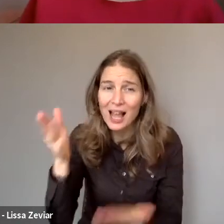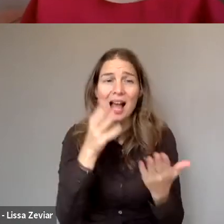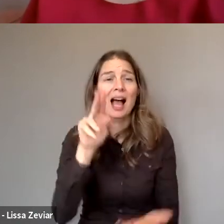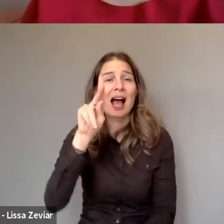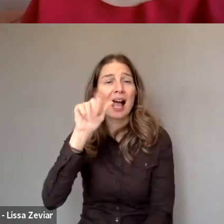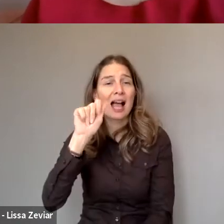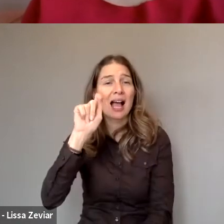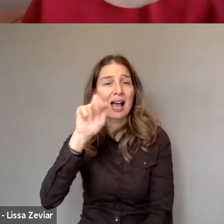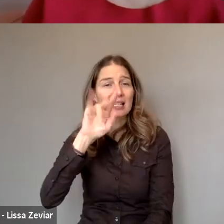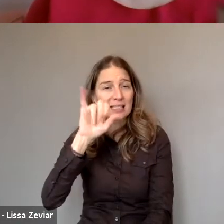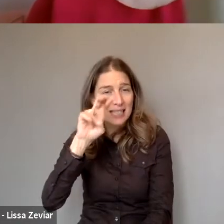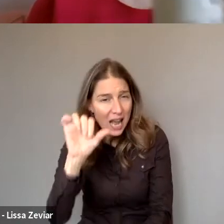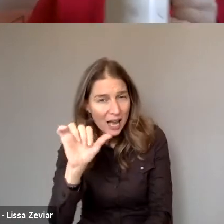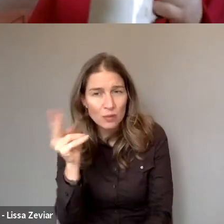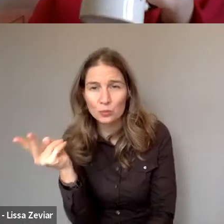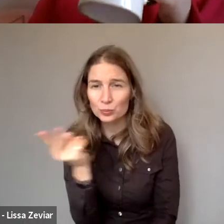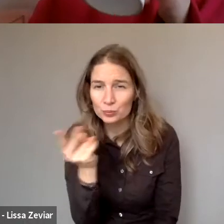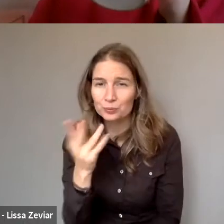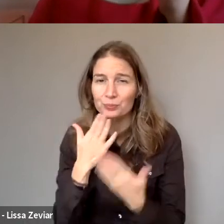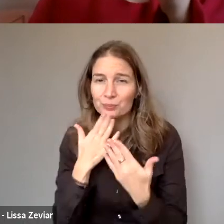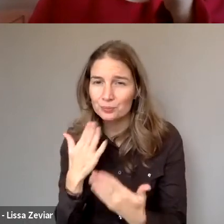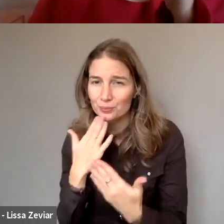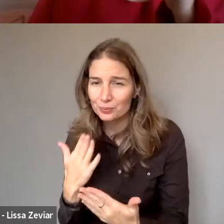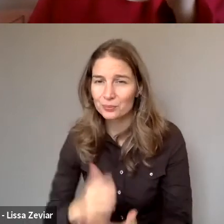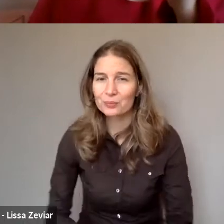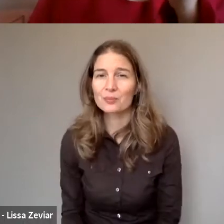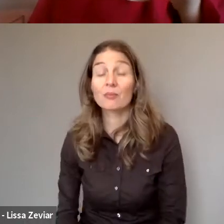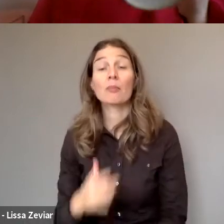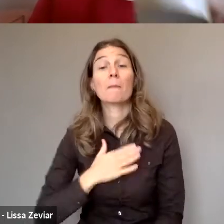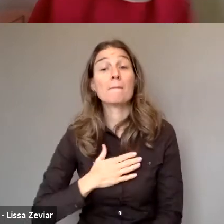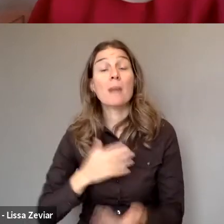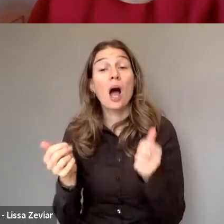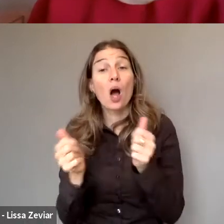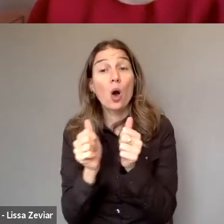I’d like also to ask my colleague to offer for participants